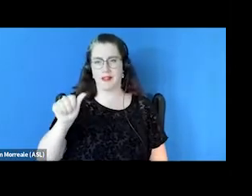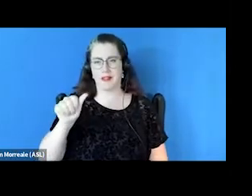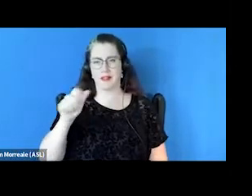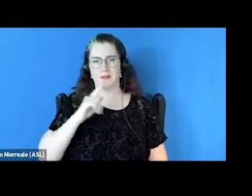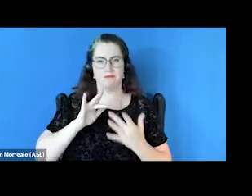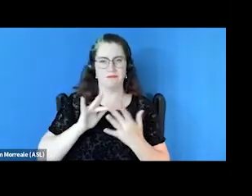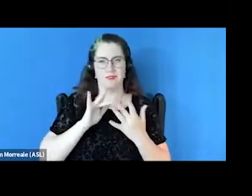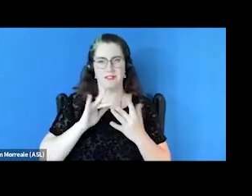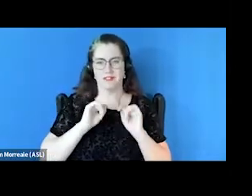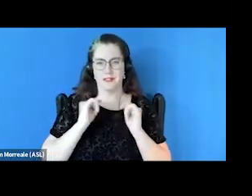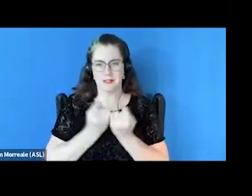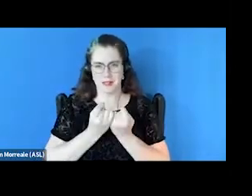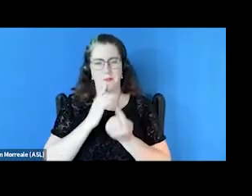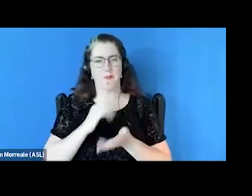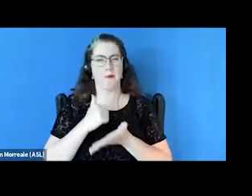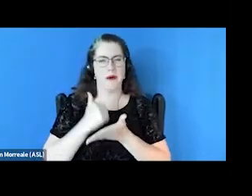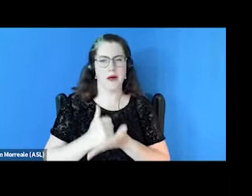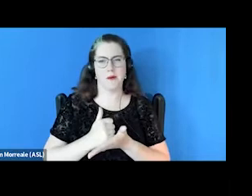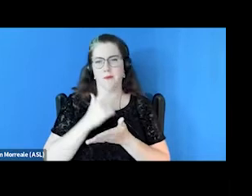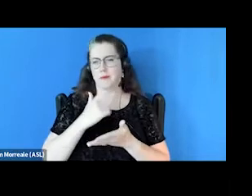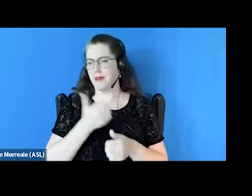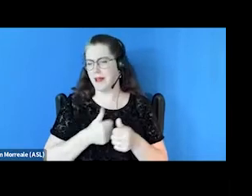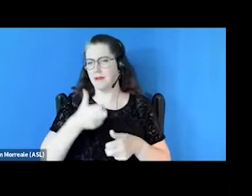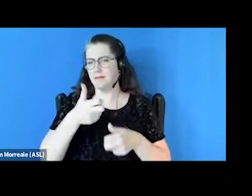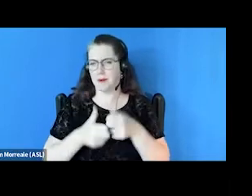And we can help troubleshoot any issues that you're having today.